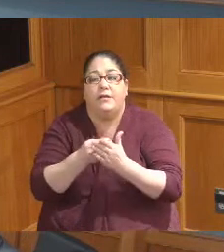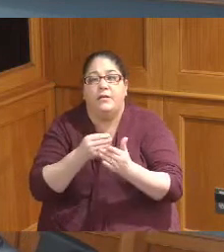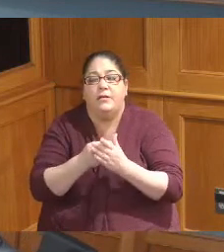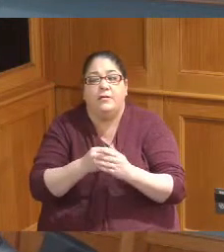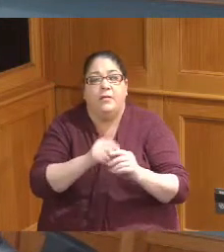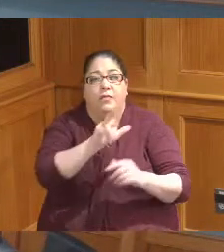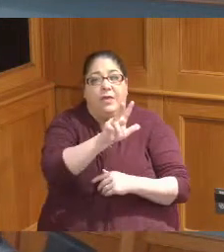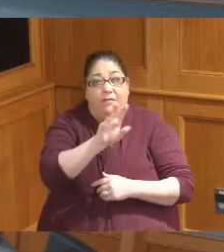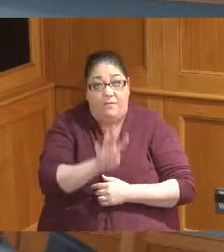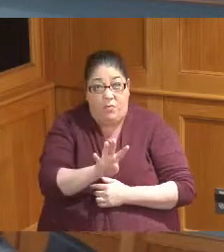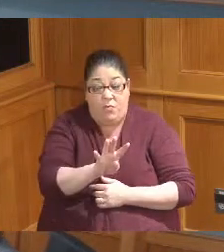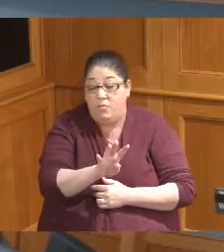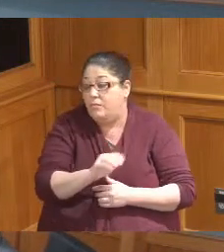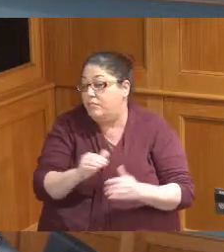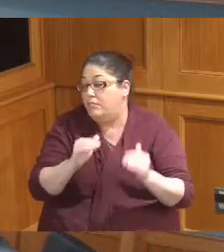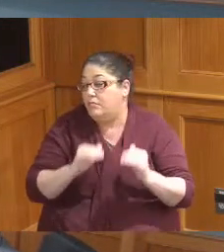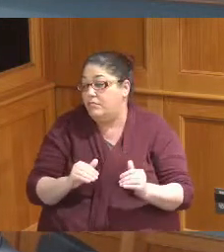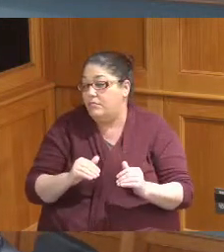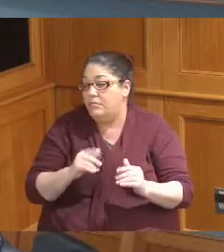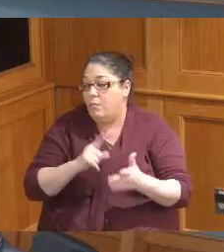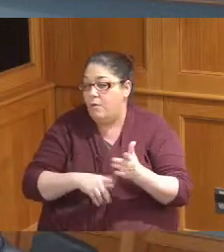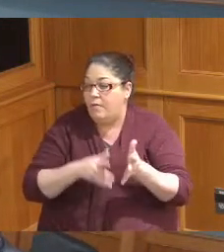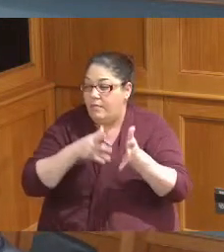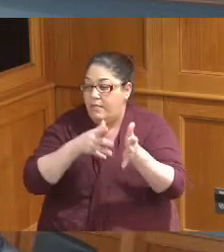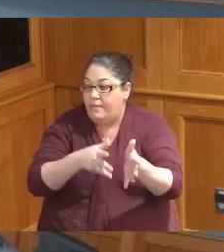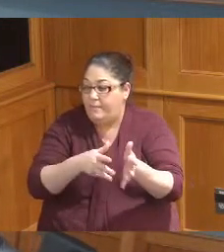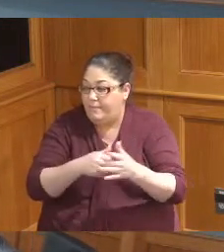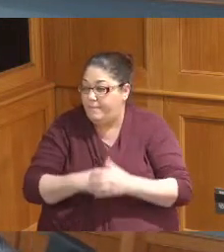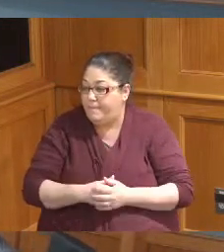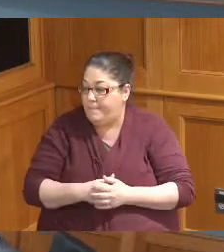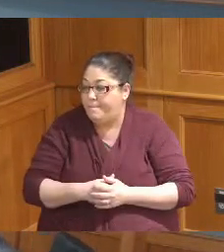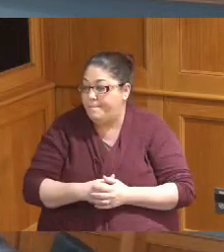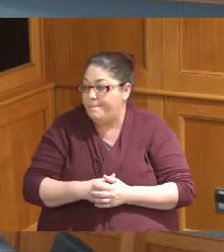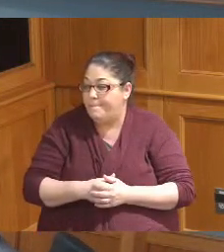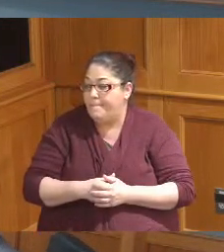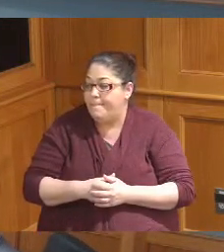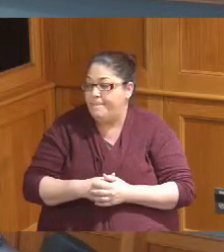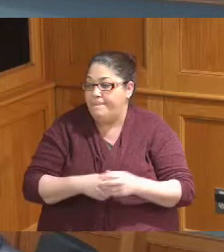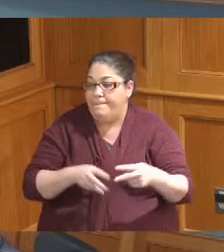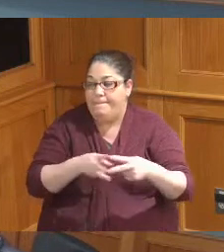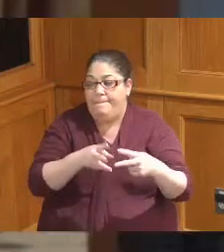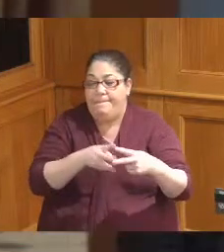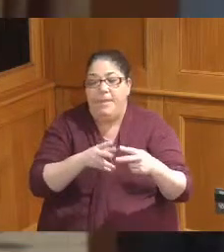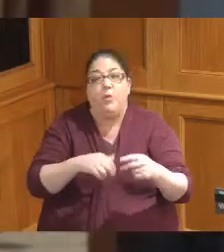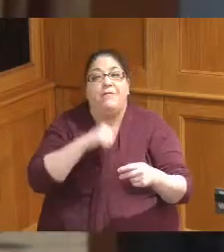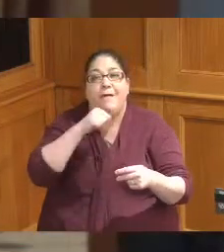and four are the remaining two American Rescue Plan agreements with non-profits to provide teen